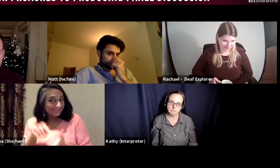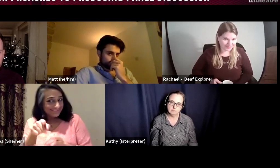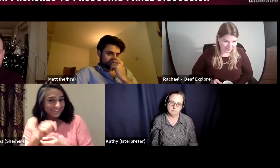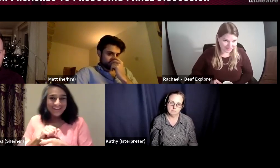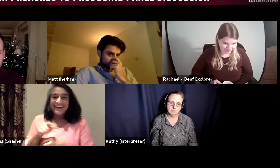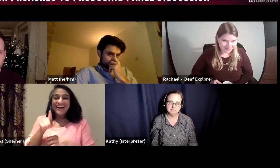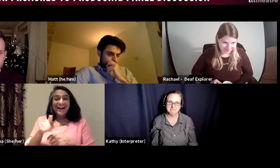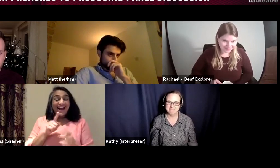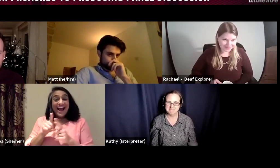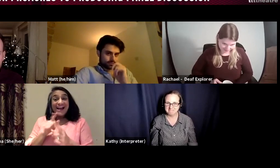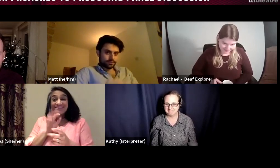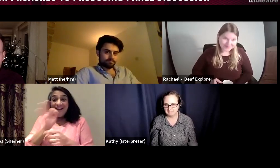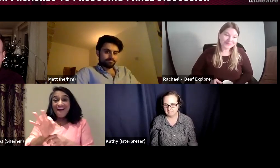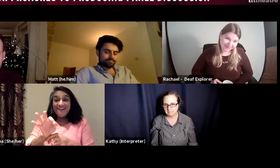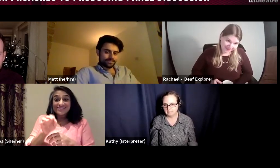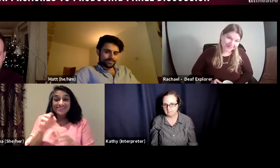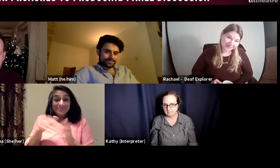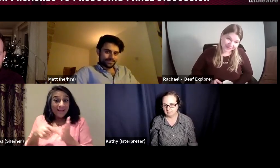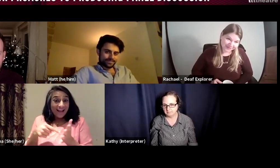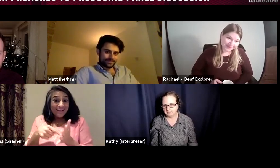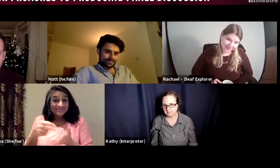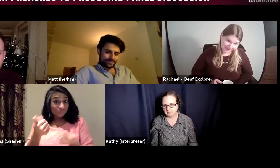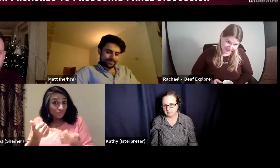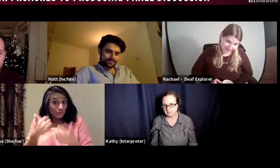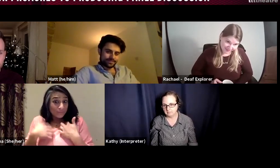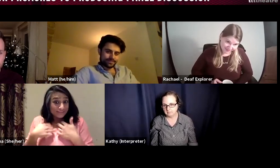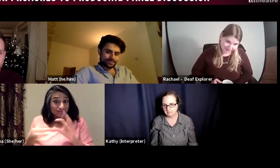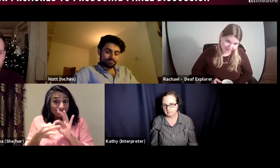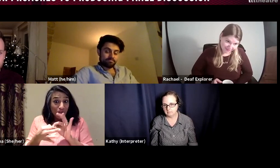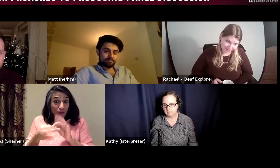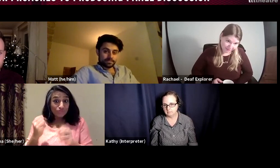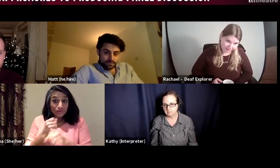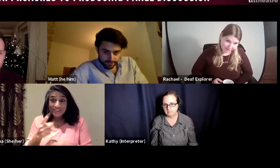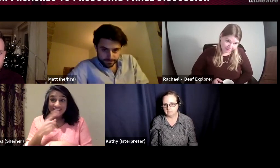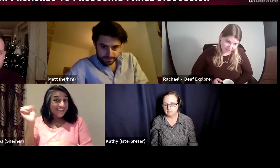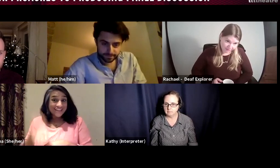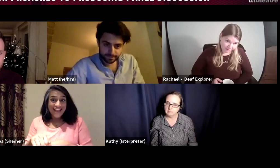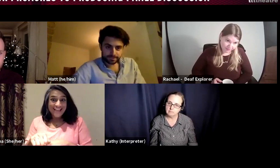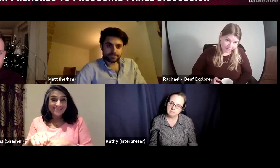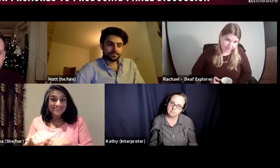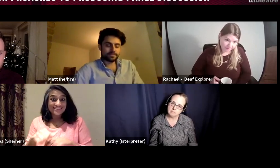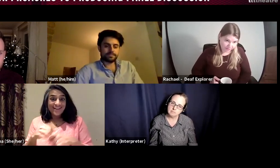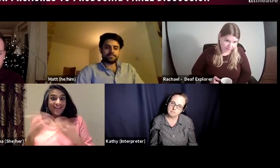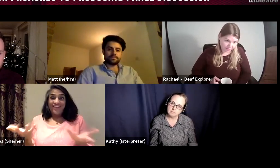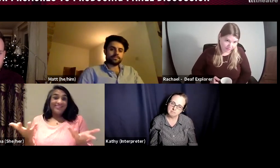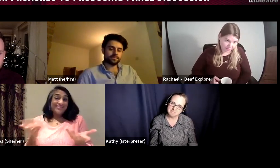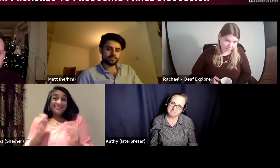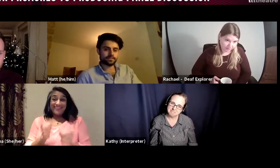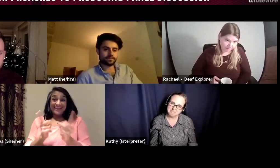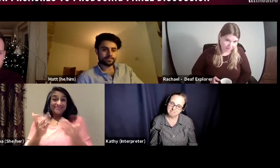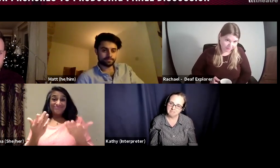So, I met Matt, and asked him if he would be interested in co-producing and he said yes!